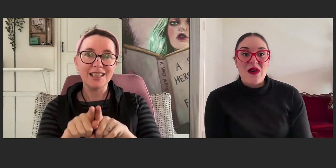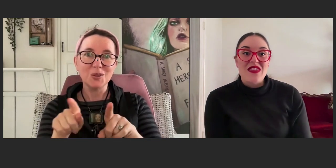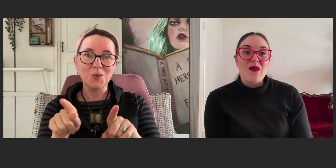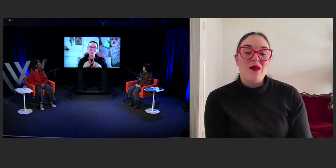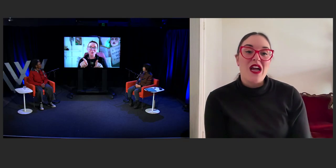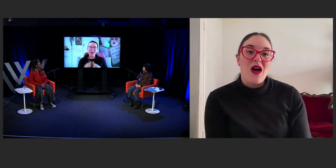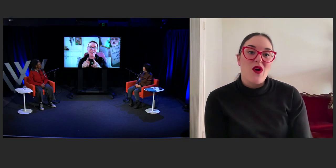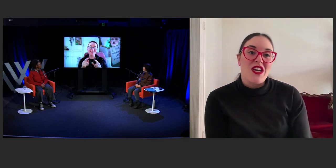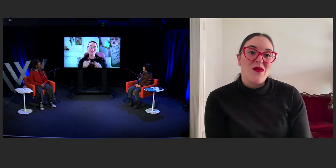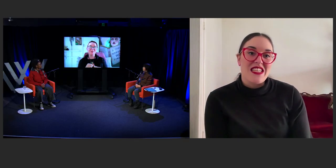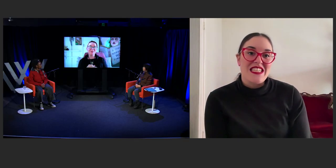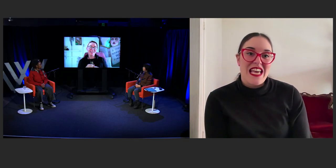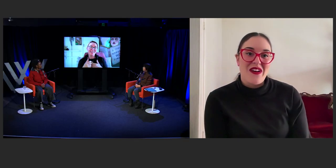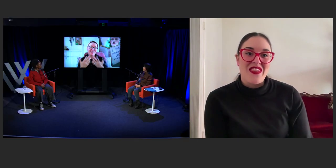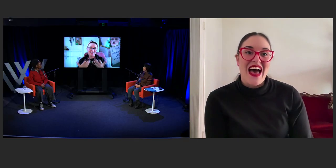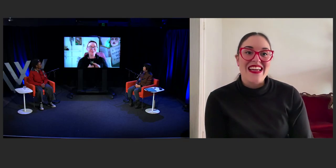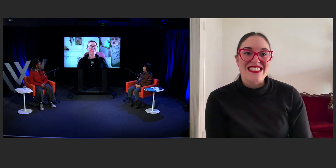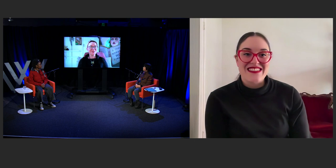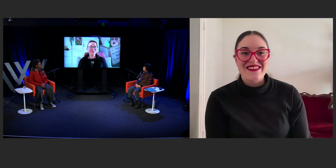So, at the moment I'm working with a team on that.